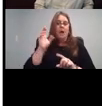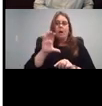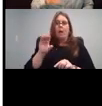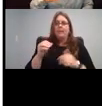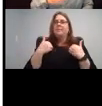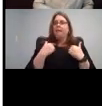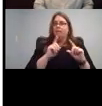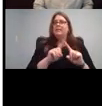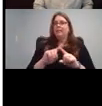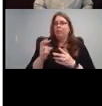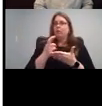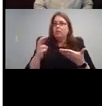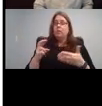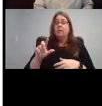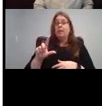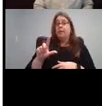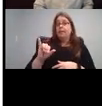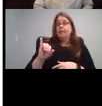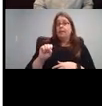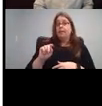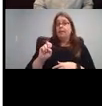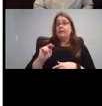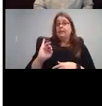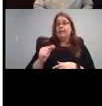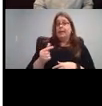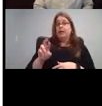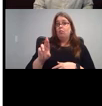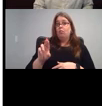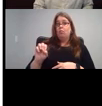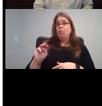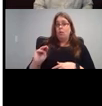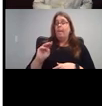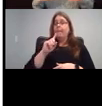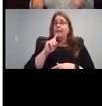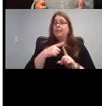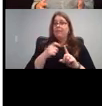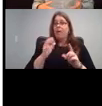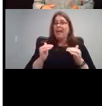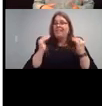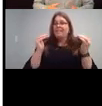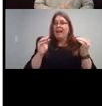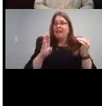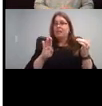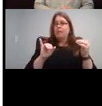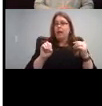The listening room is the resource in some Advanced Bionics. You don't need an account, or you might need an